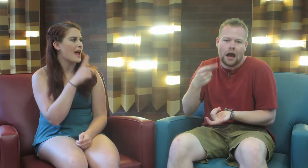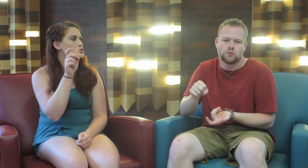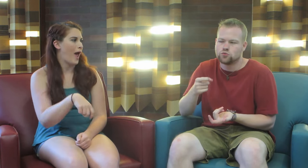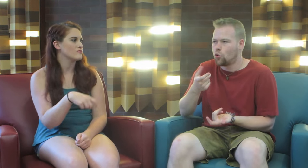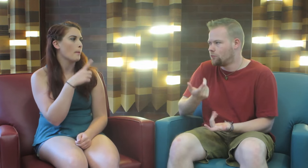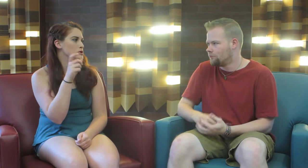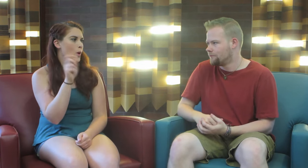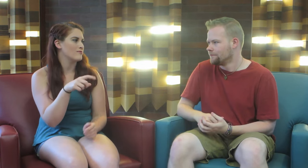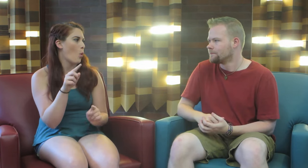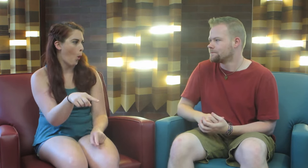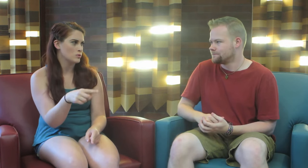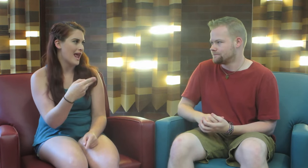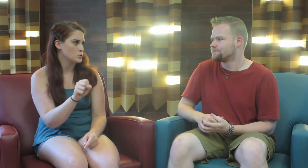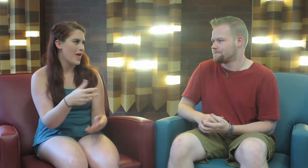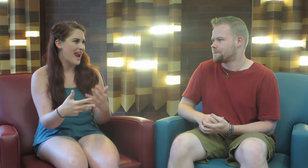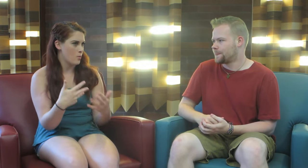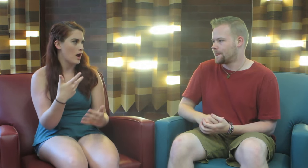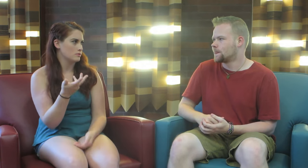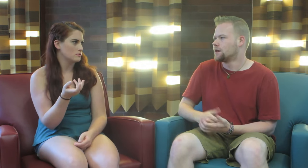G: Because you have to go to high school anyway.